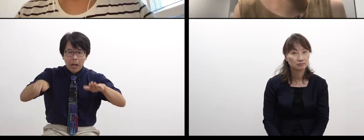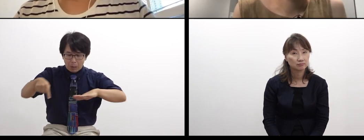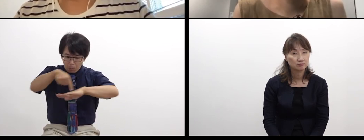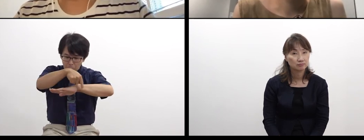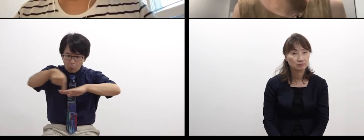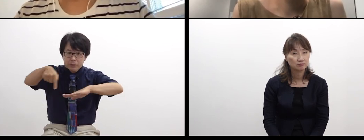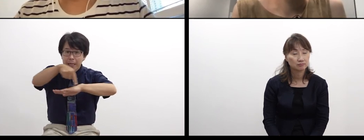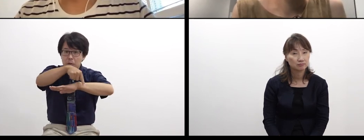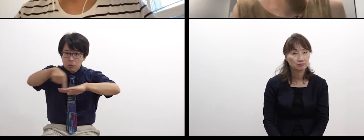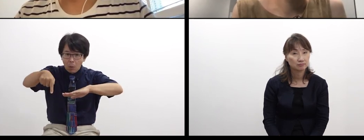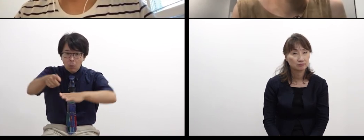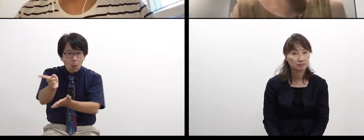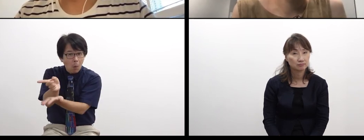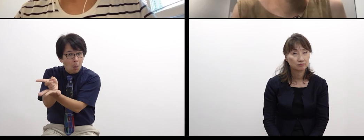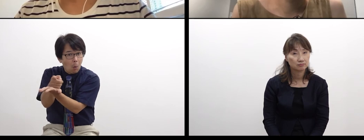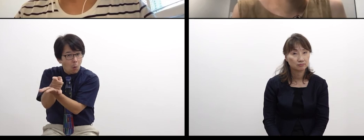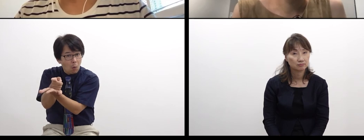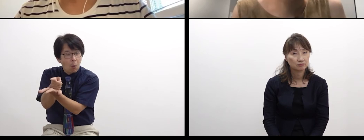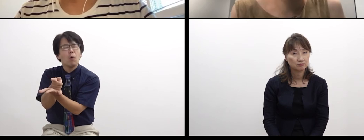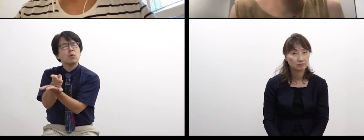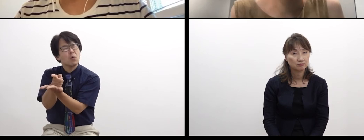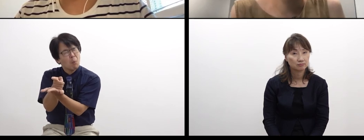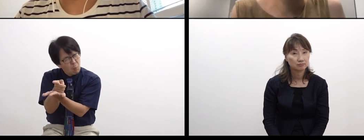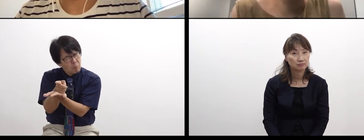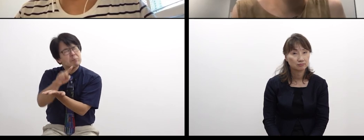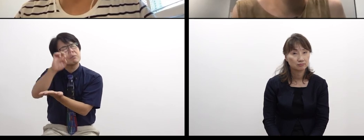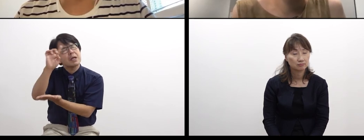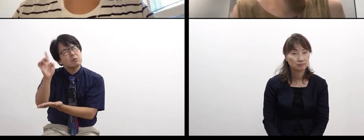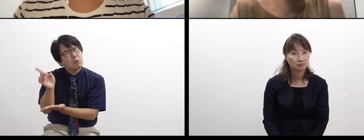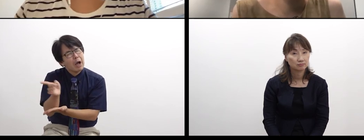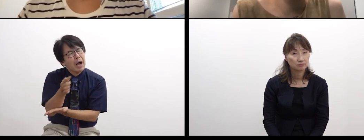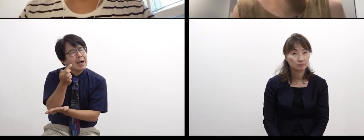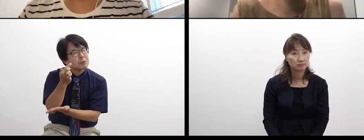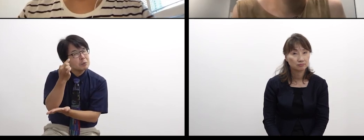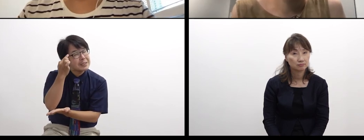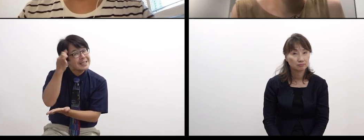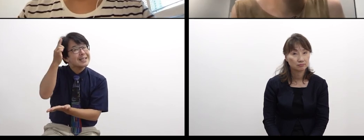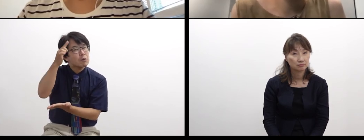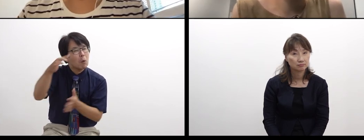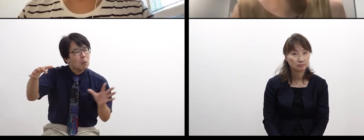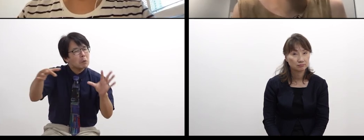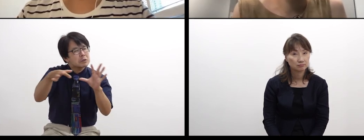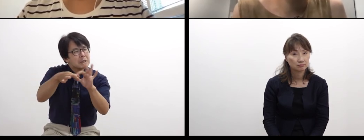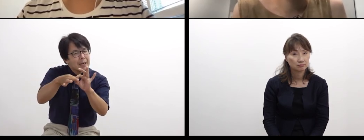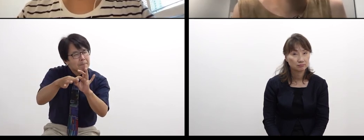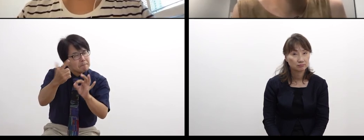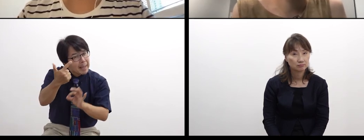for this project in it.